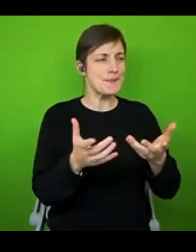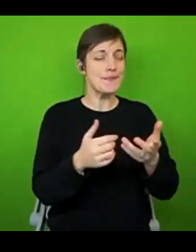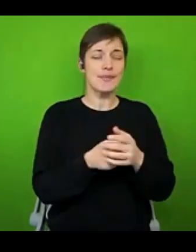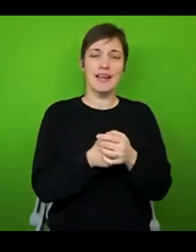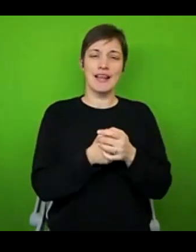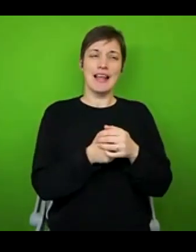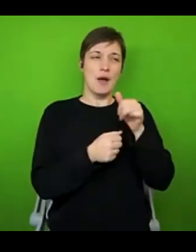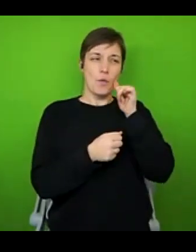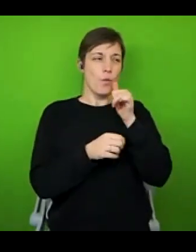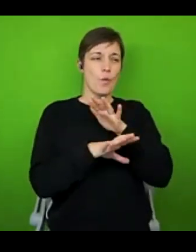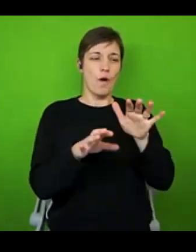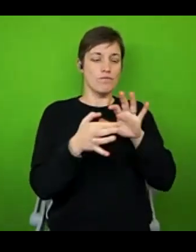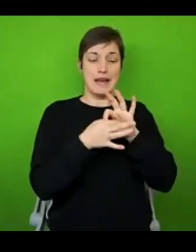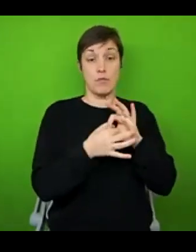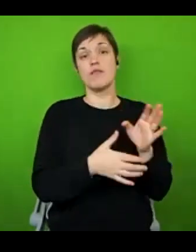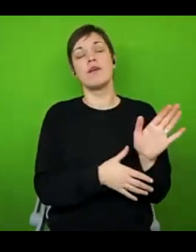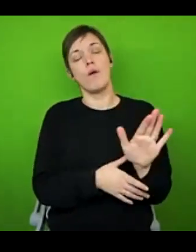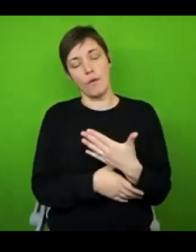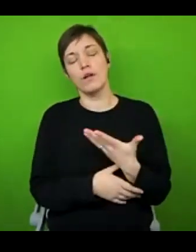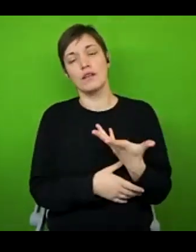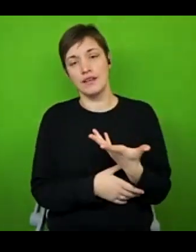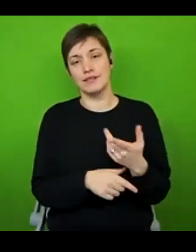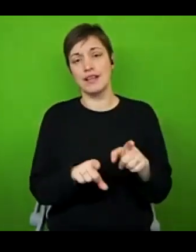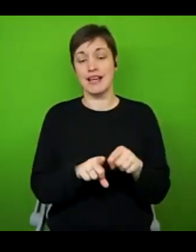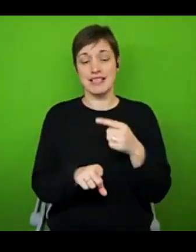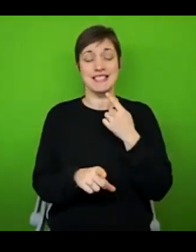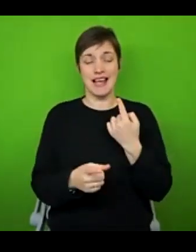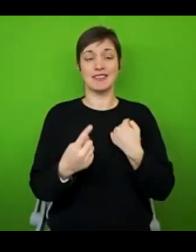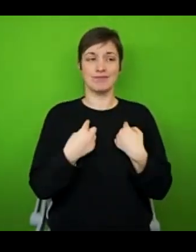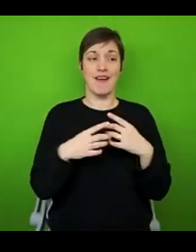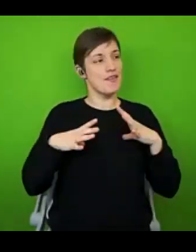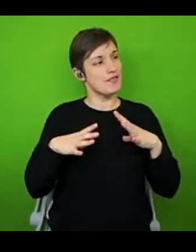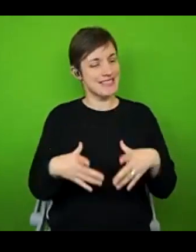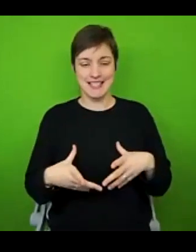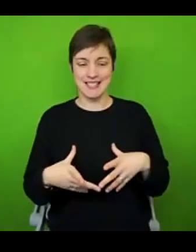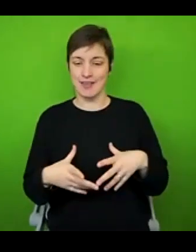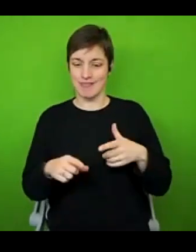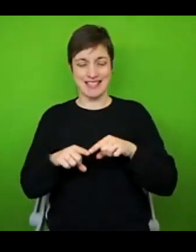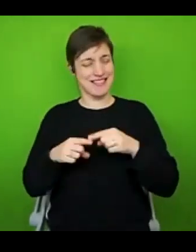won't be relatable to everybody here because like we said at the beginning, fatigue is so subjective. But I am